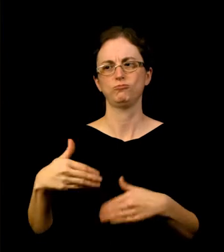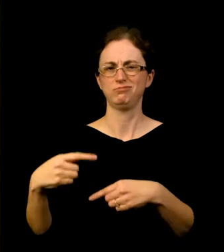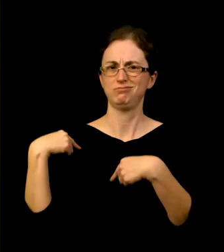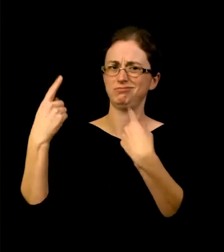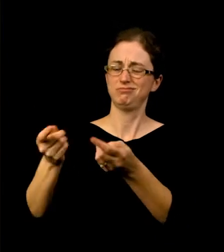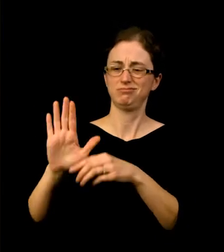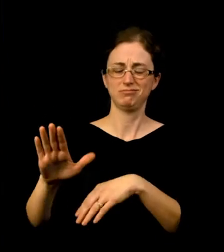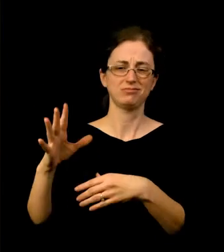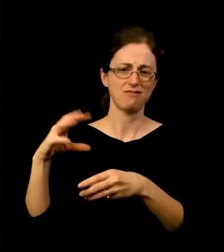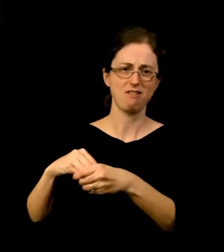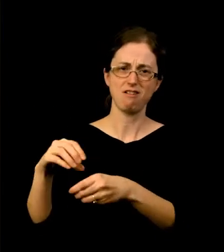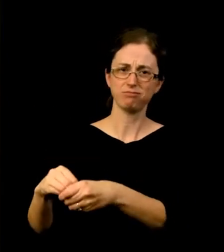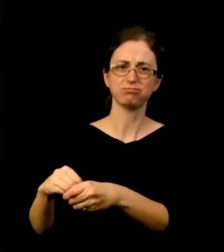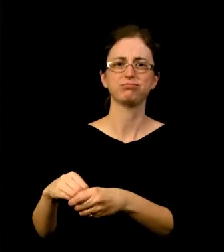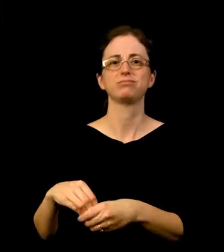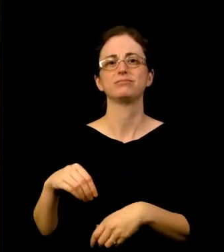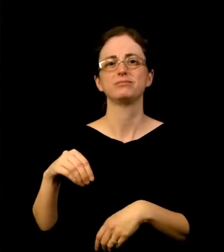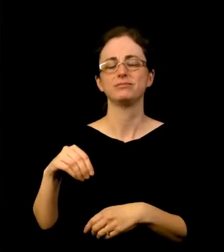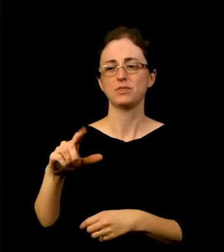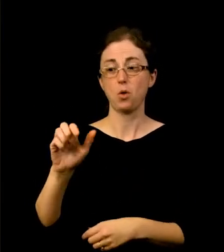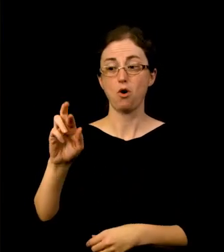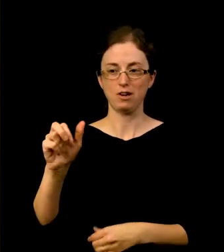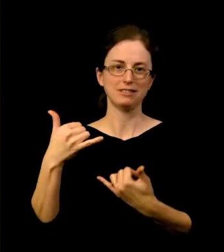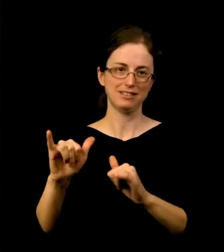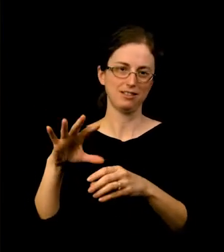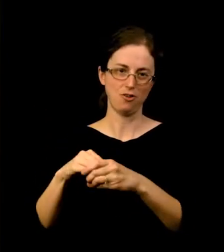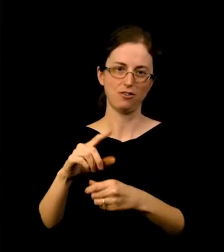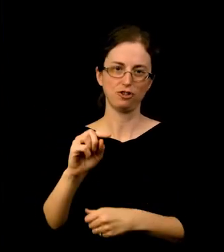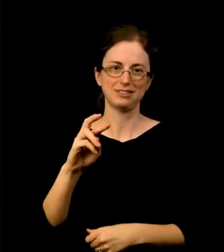Alix has been deeply involved as a trustee for many years, and her leadership